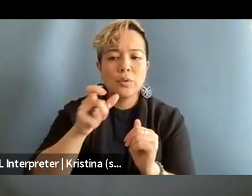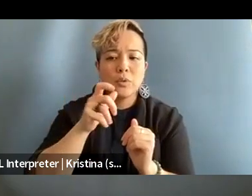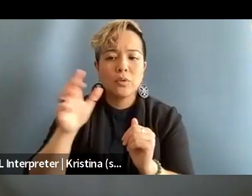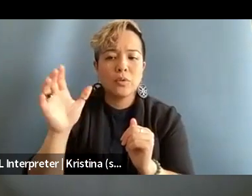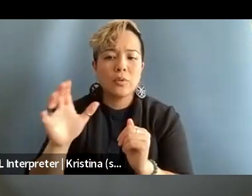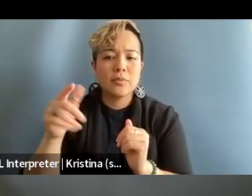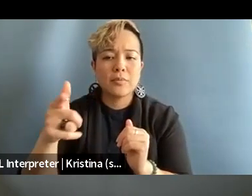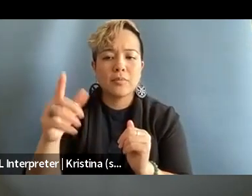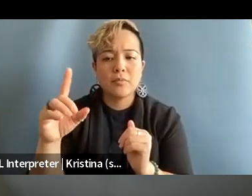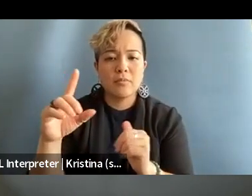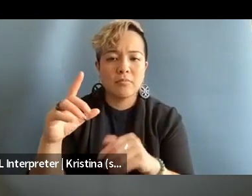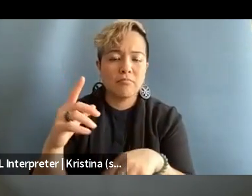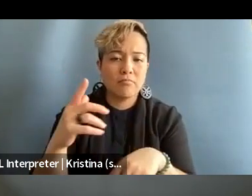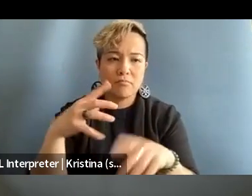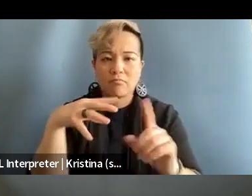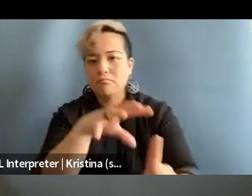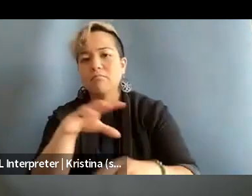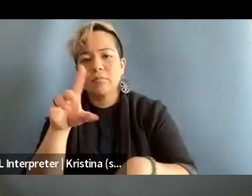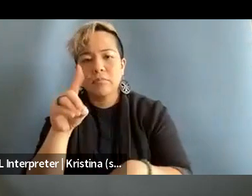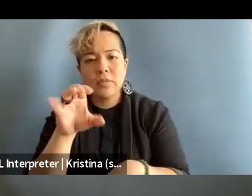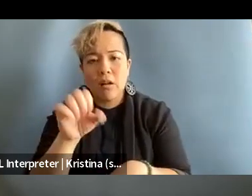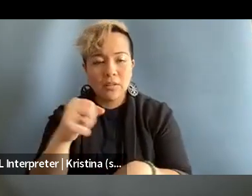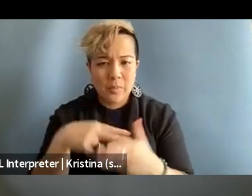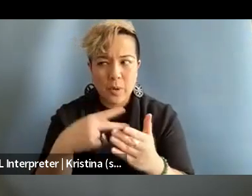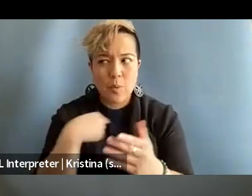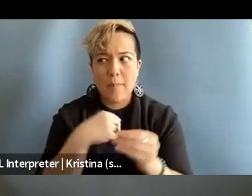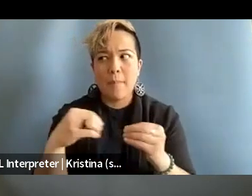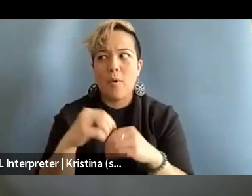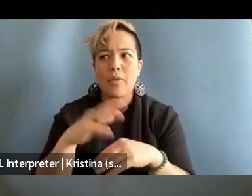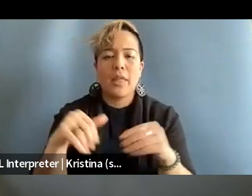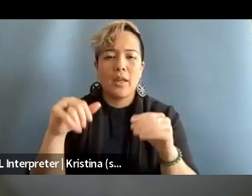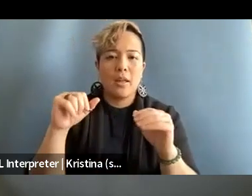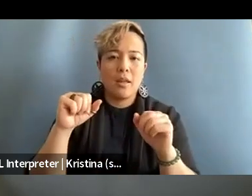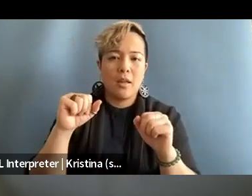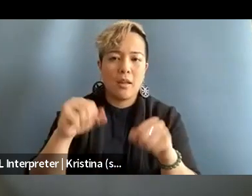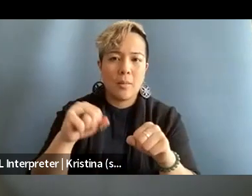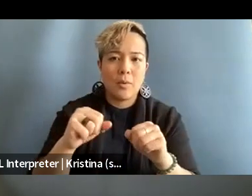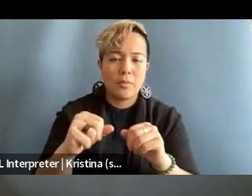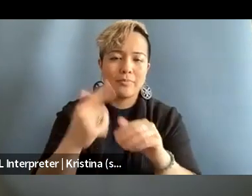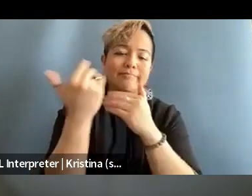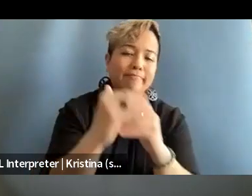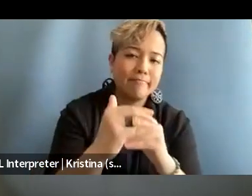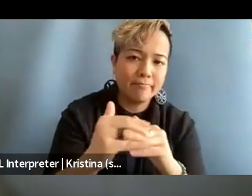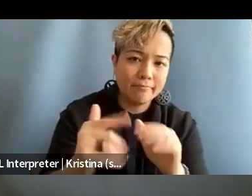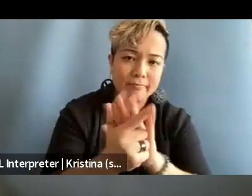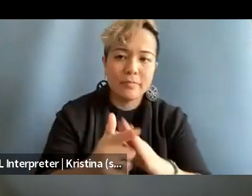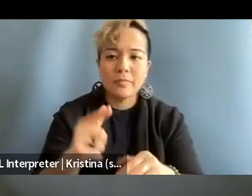And that's just one example. I mean we're more than capable of facing online harassment and we really need schools and universities